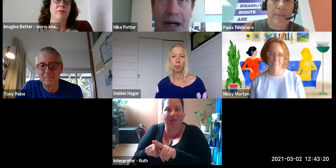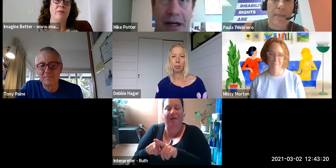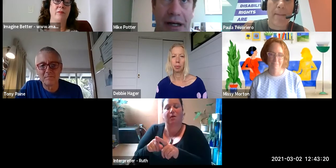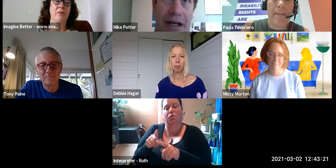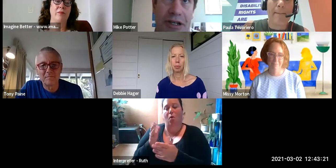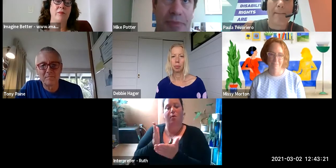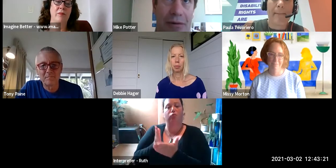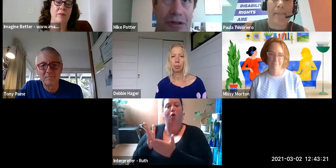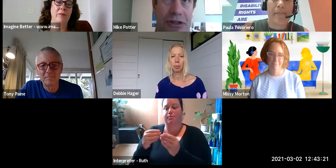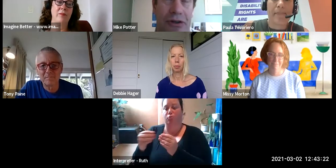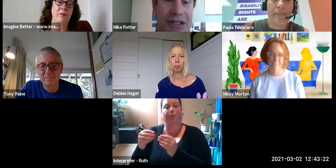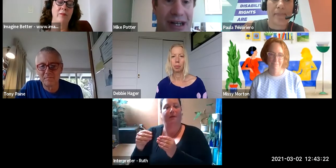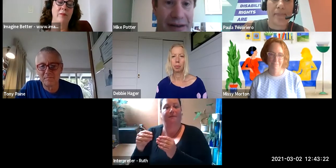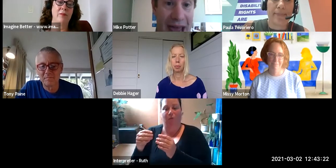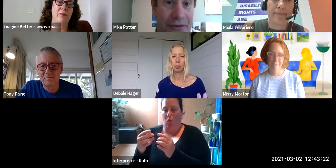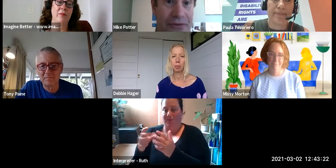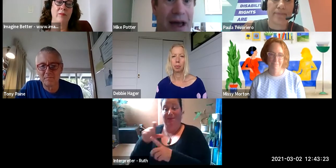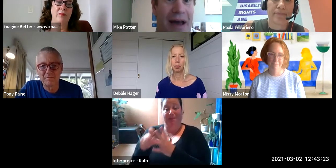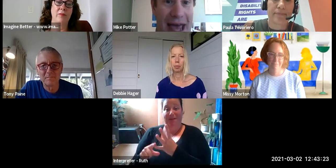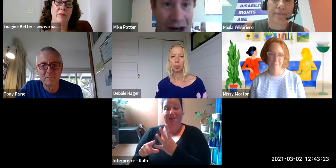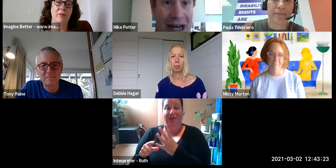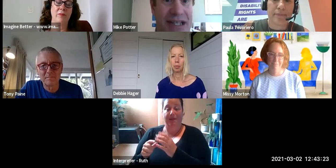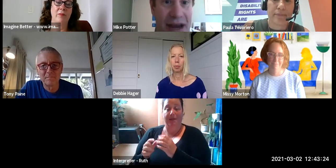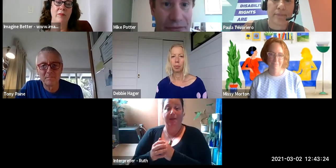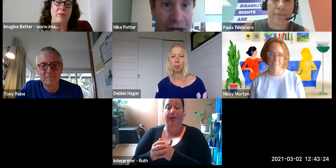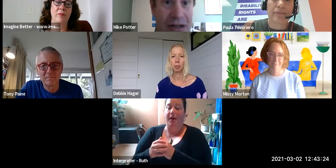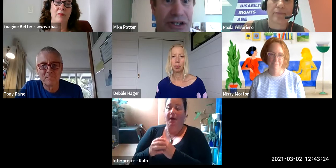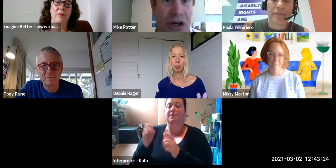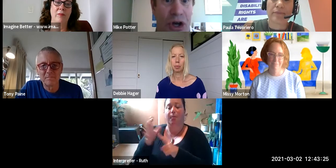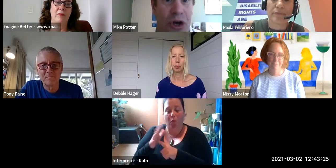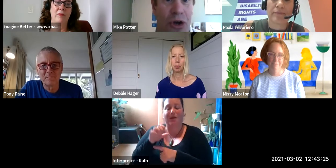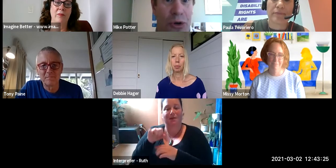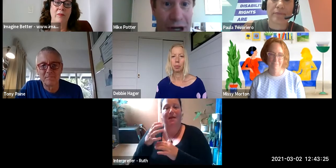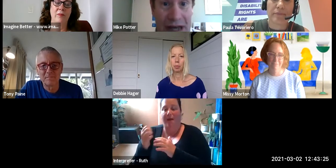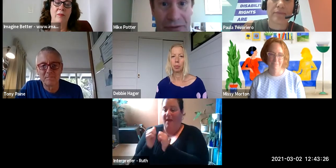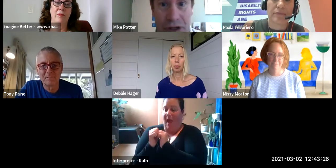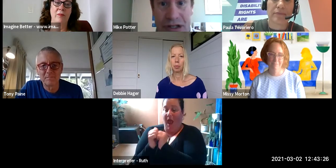understanding, and when i work with people, is all of the stereotypes around who a disabled